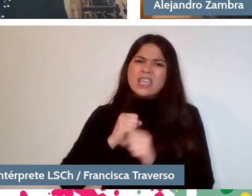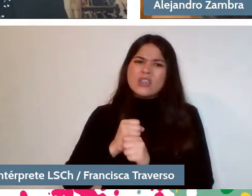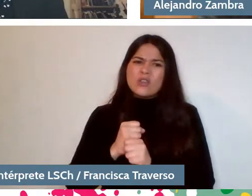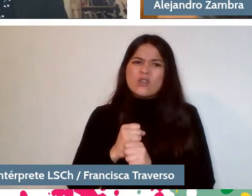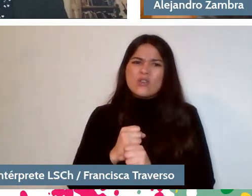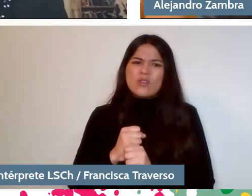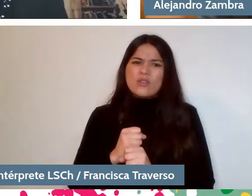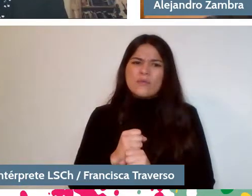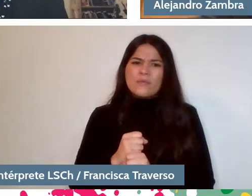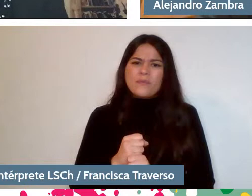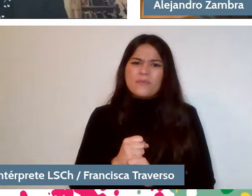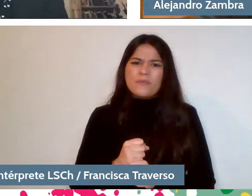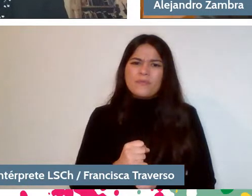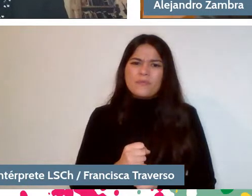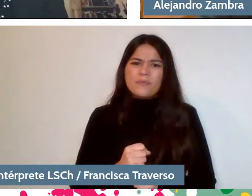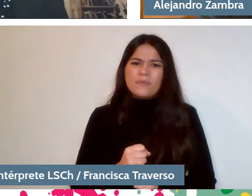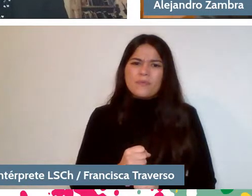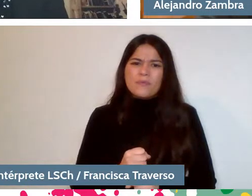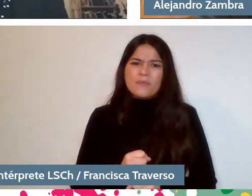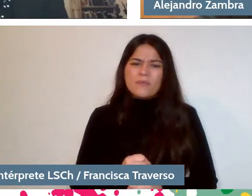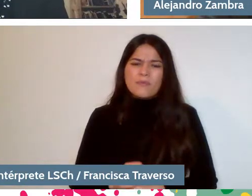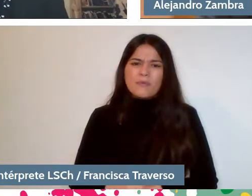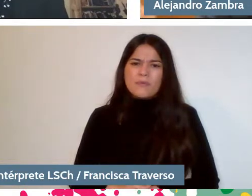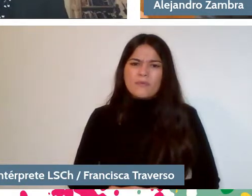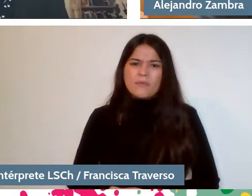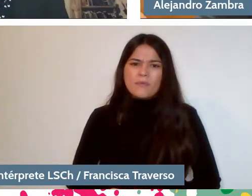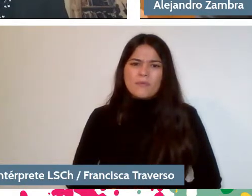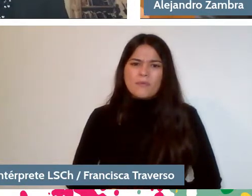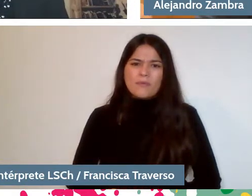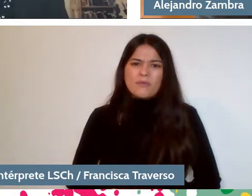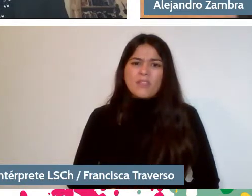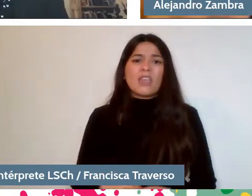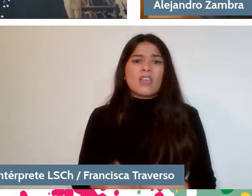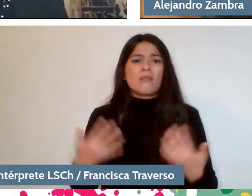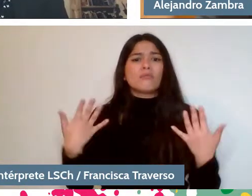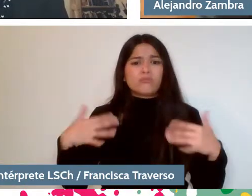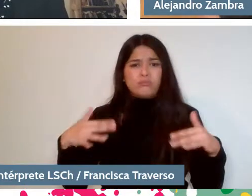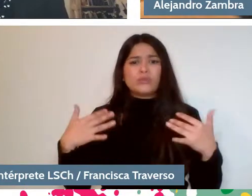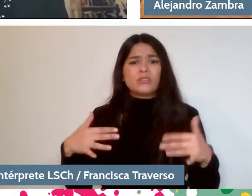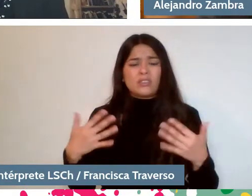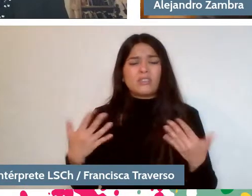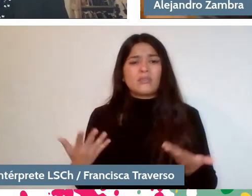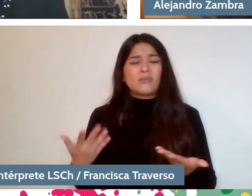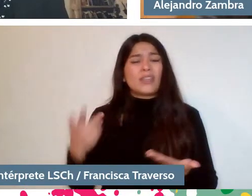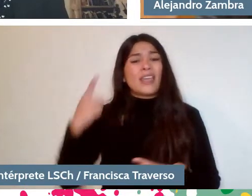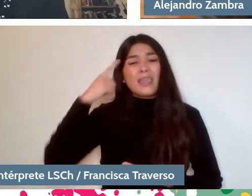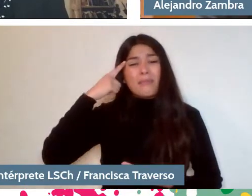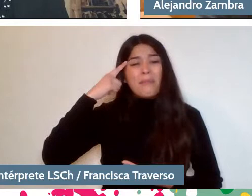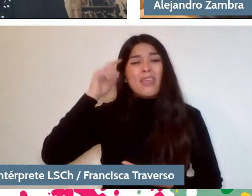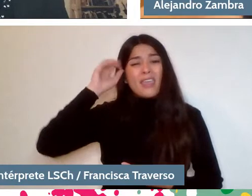and which is very necessary because imagine that you were remembering all the time